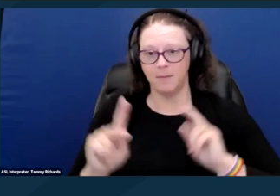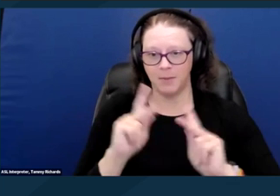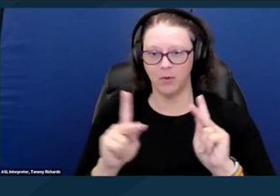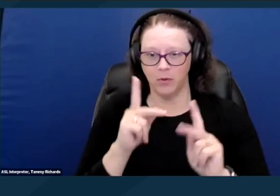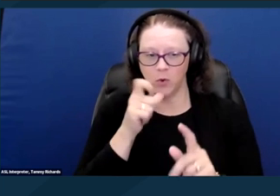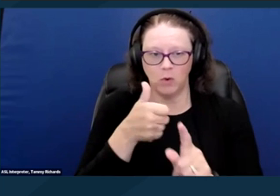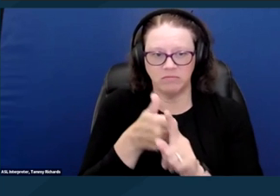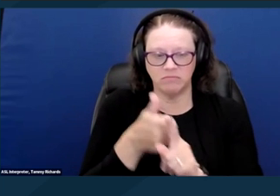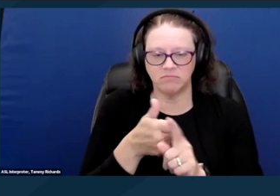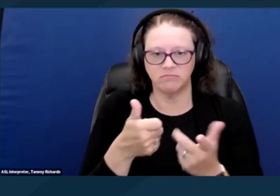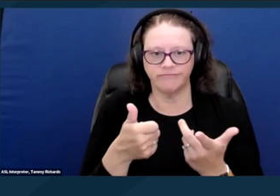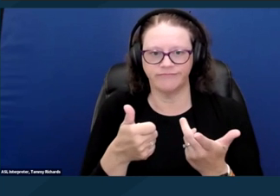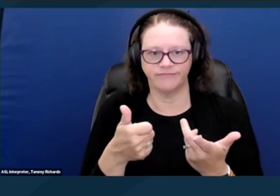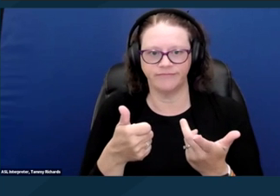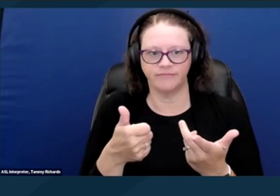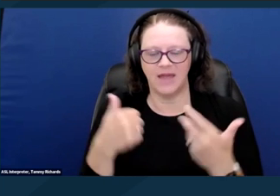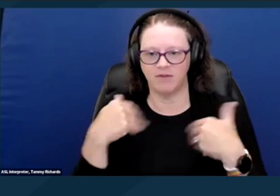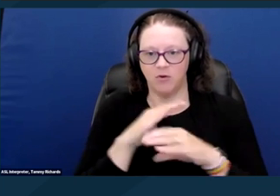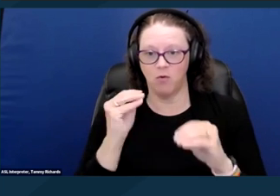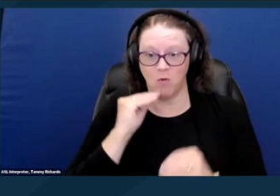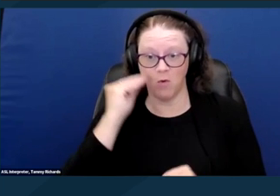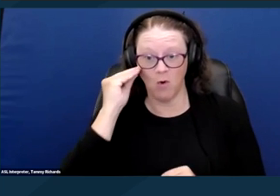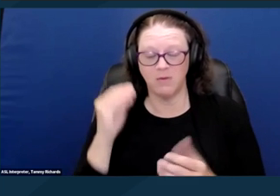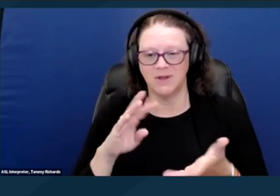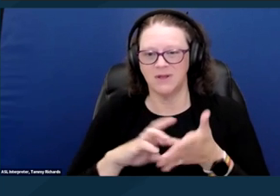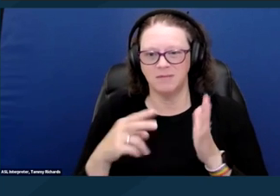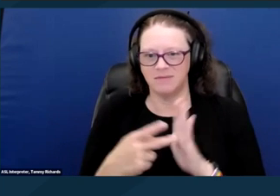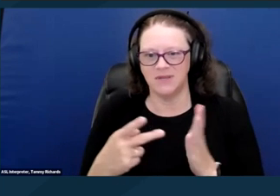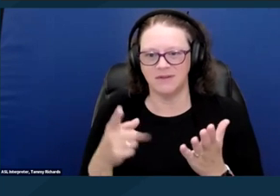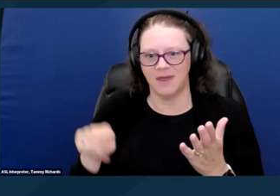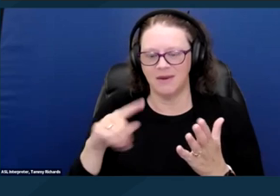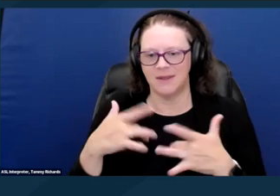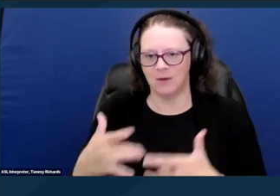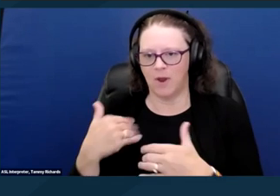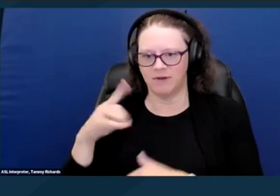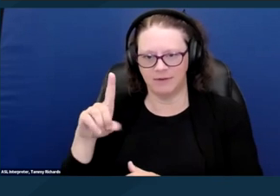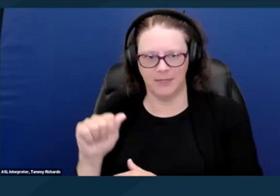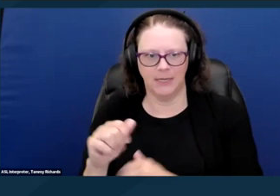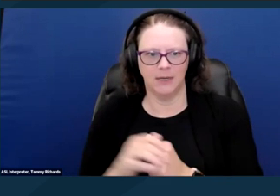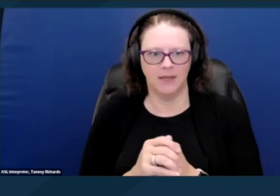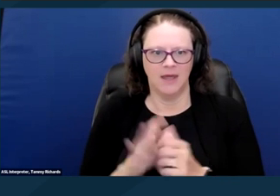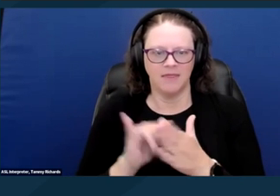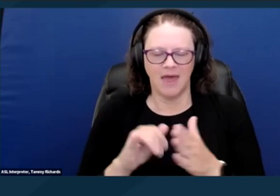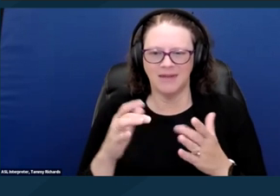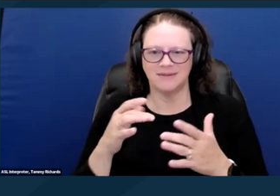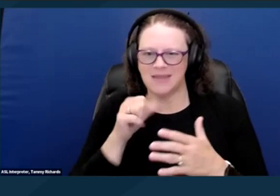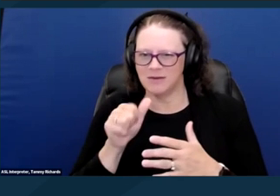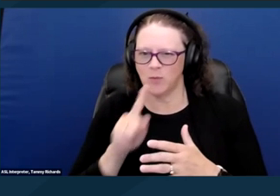because HUD does not track disability as a separate data point. Rather it tracks chronic homelessness,